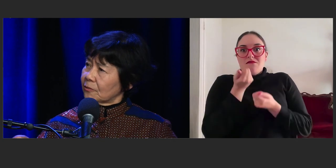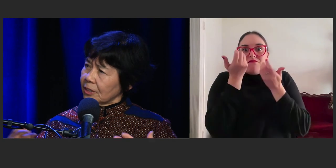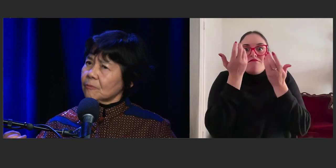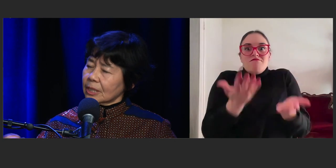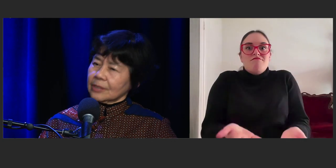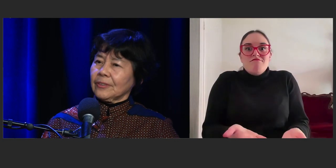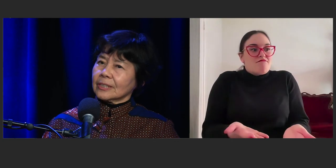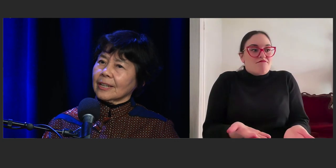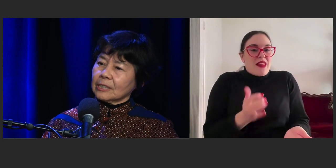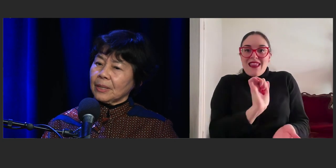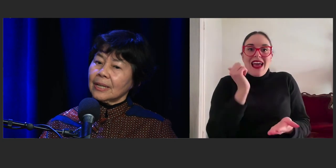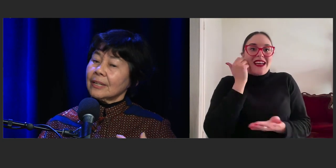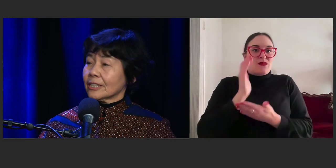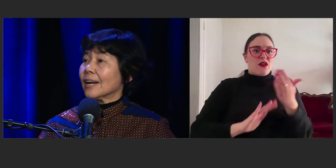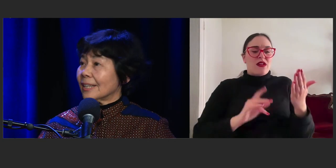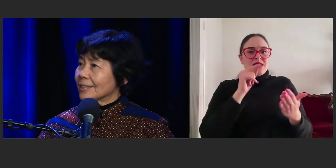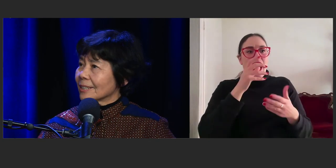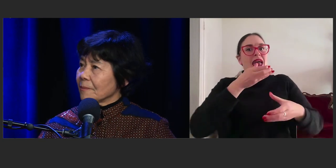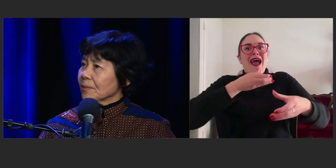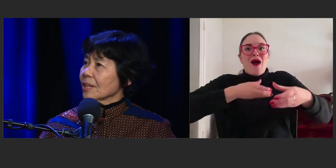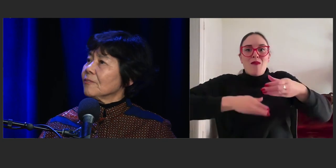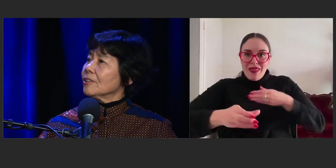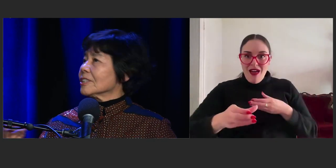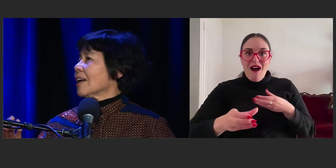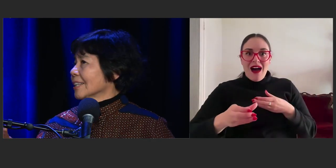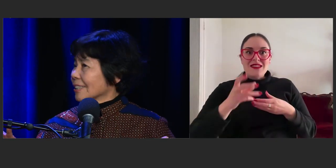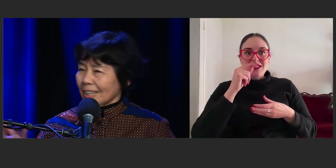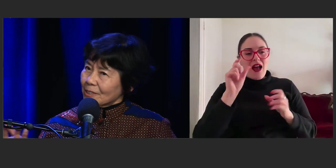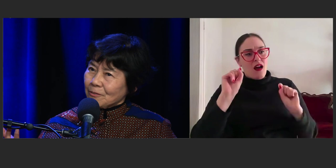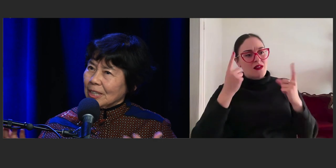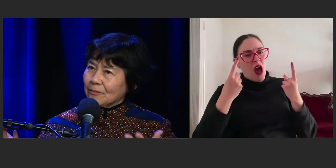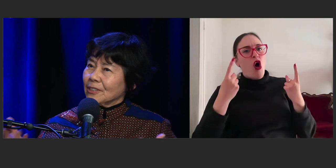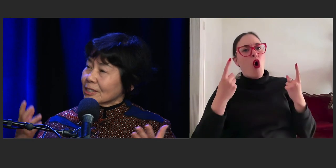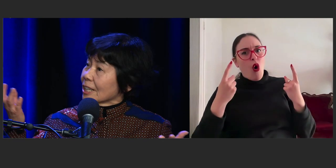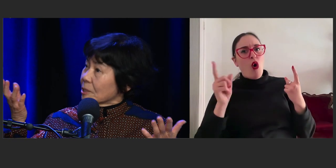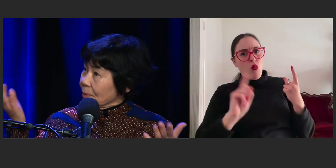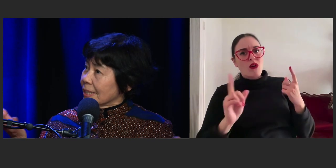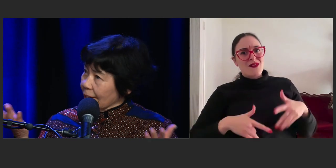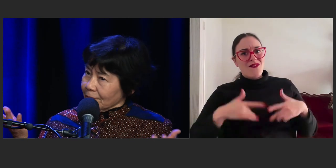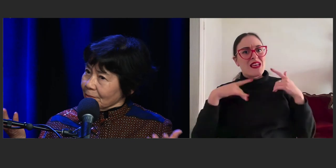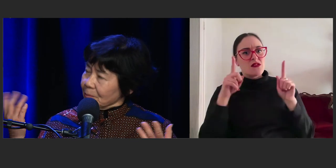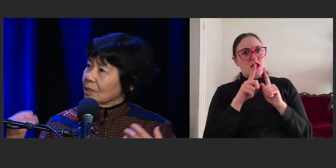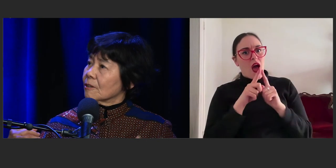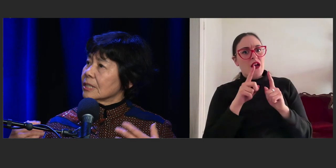and feel what it feels like to be Chinese, it feels like to be deaf.